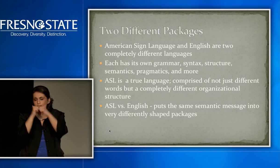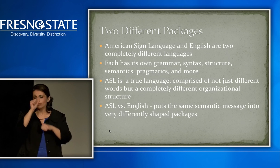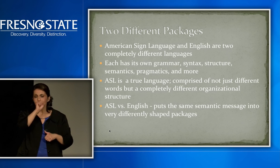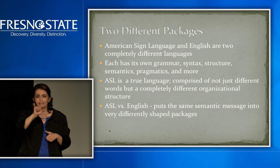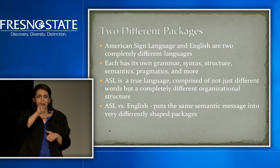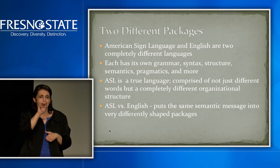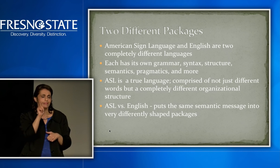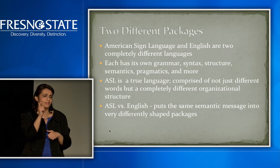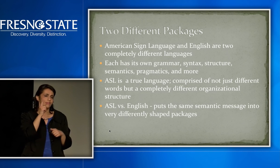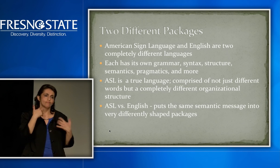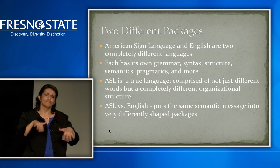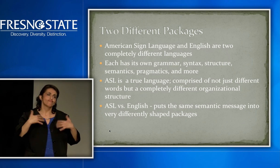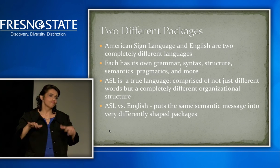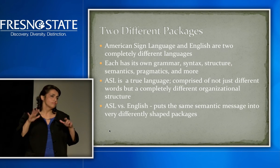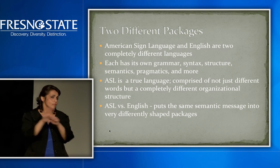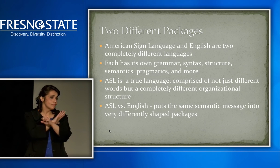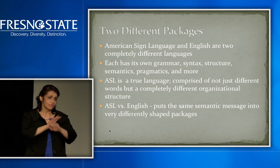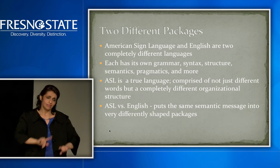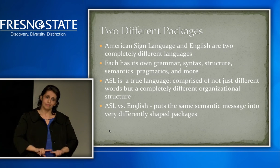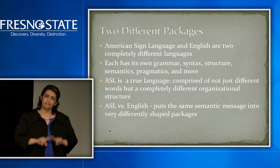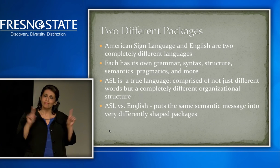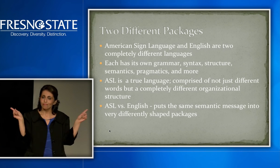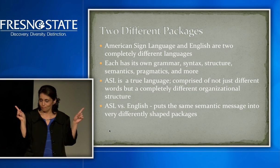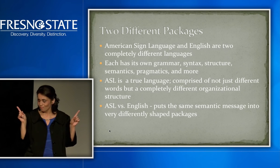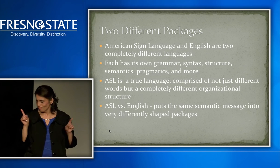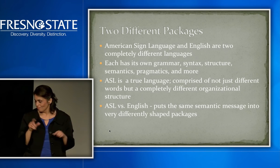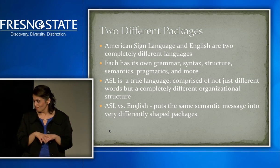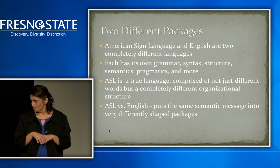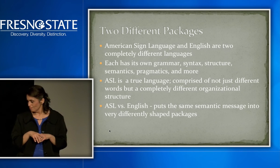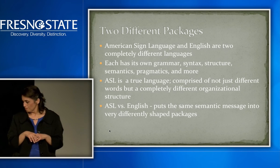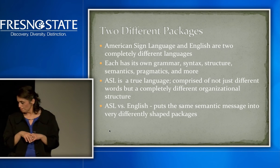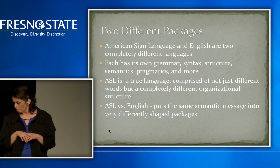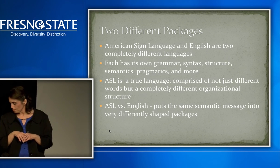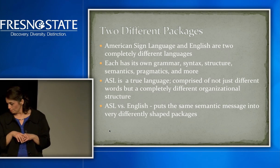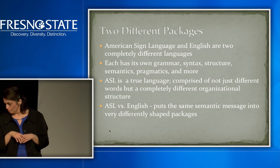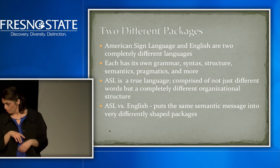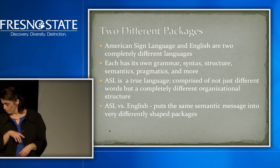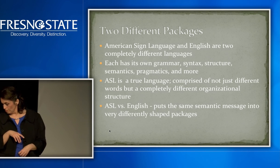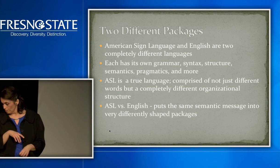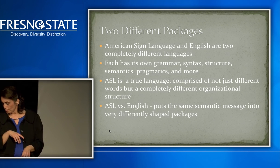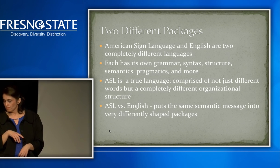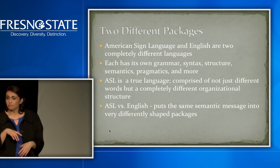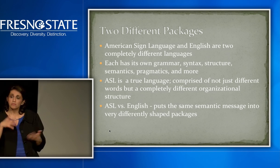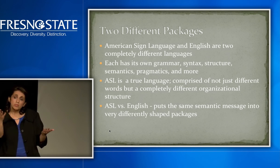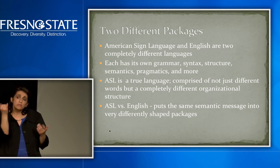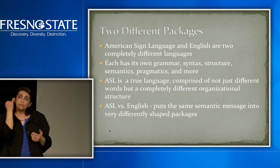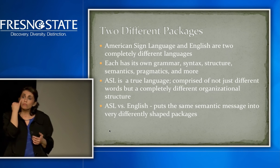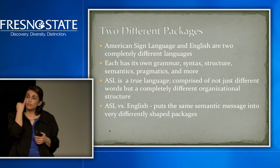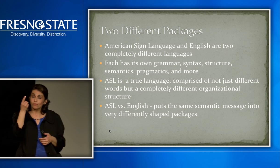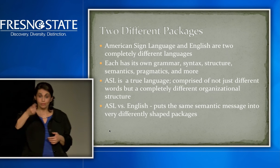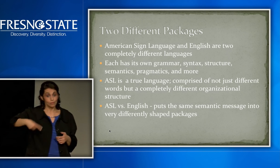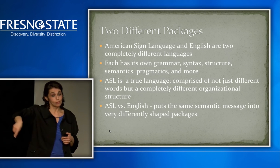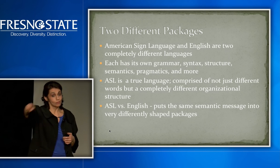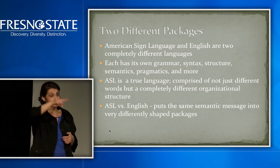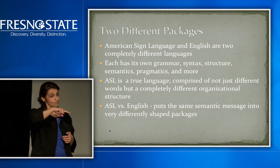The grammar, the structure, the syntax. Everything about the languages is different.